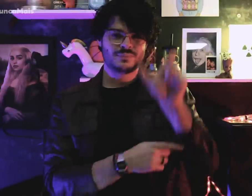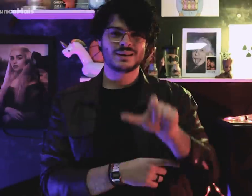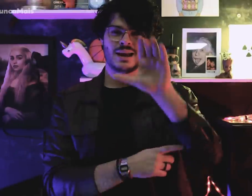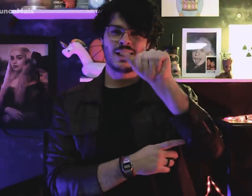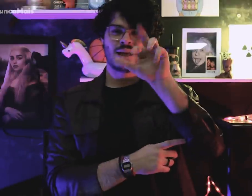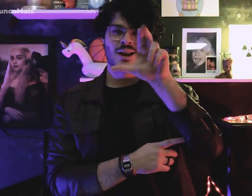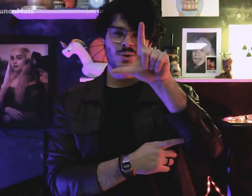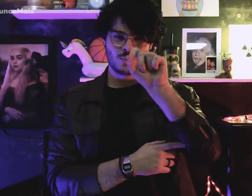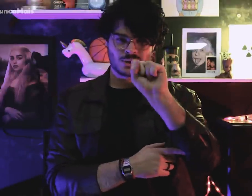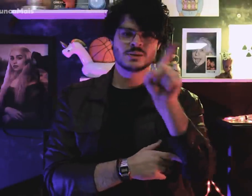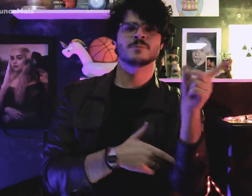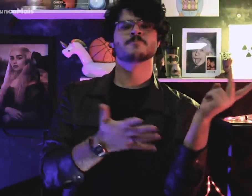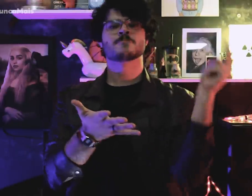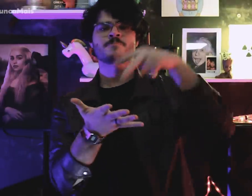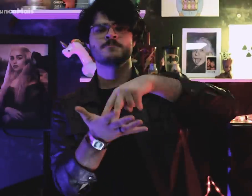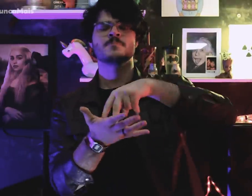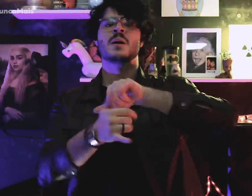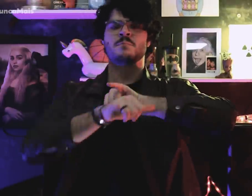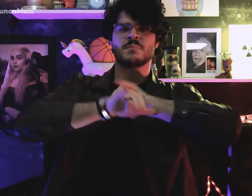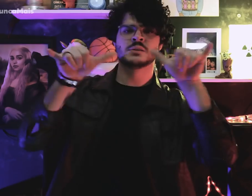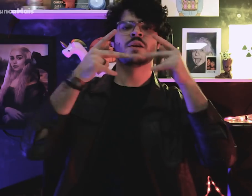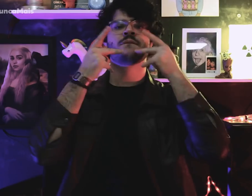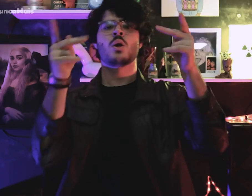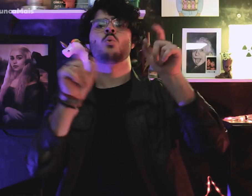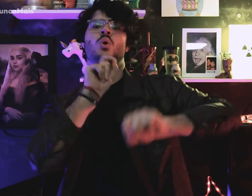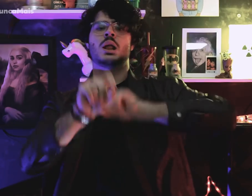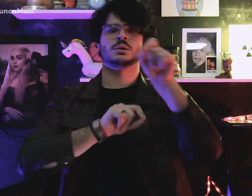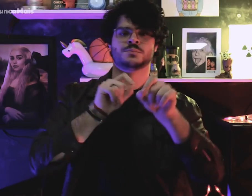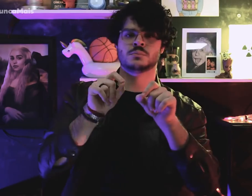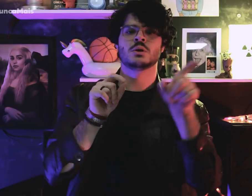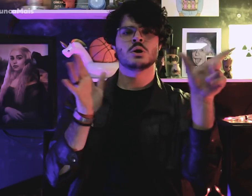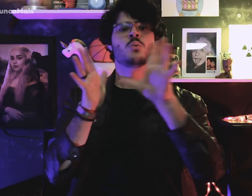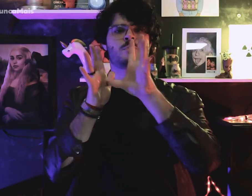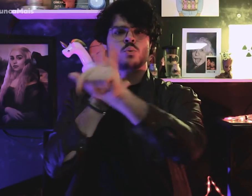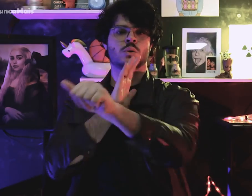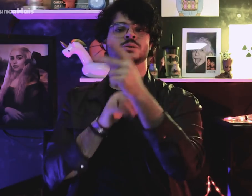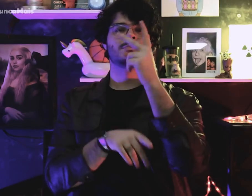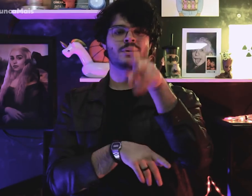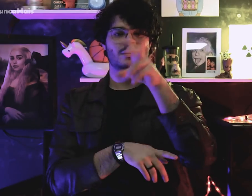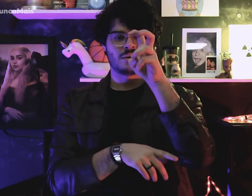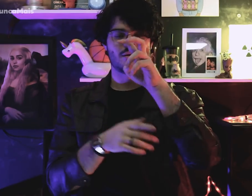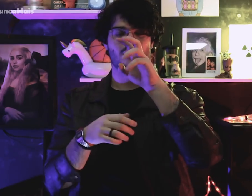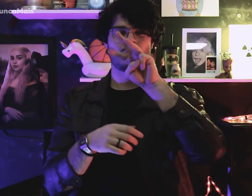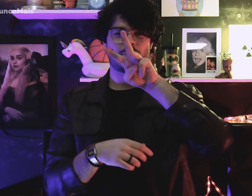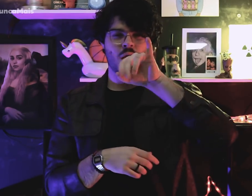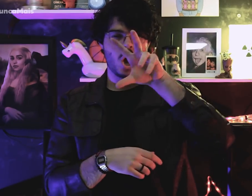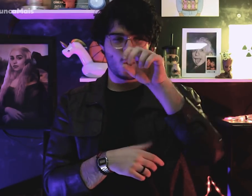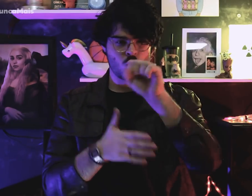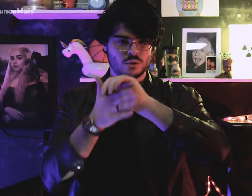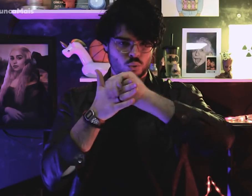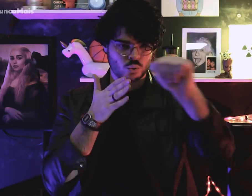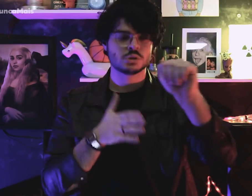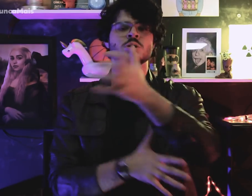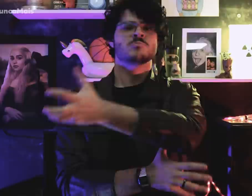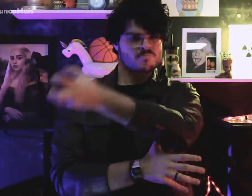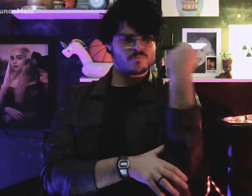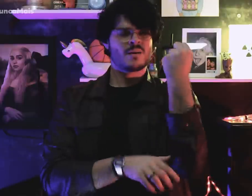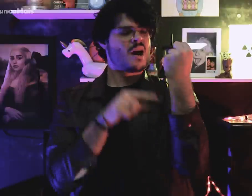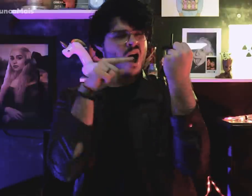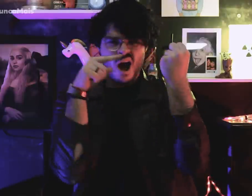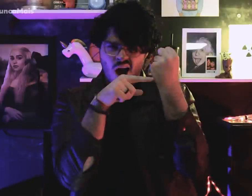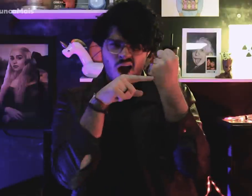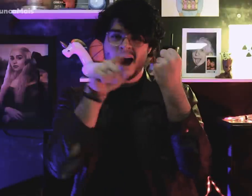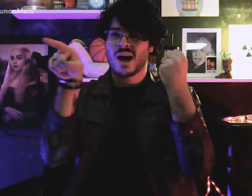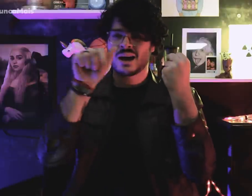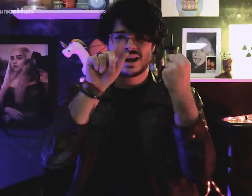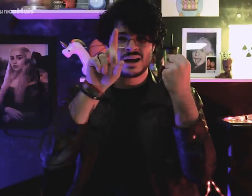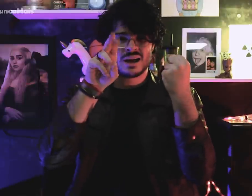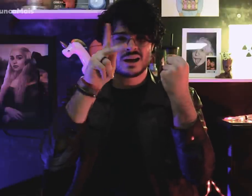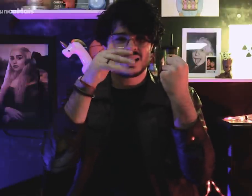Carlos Lamarca announced that managed to recover $ 2.5 million,